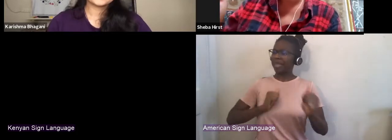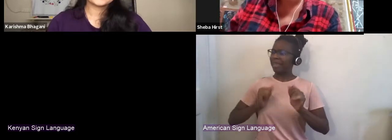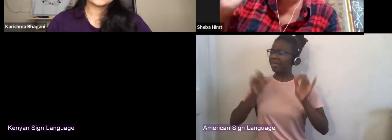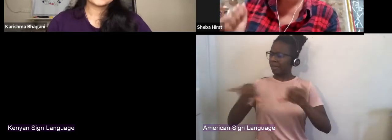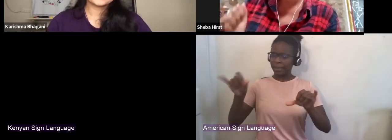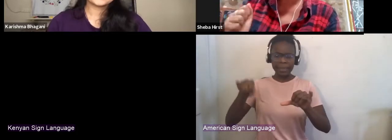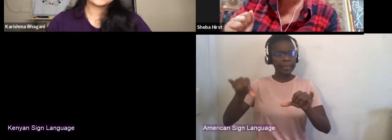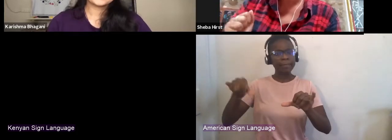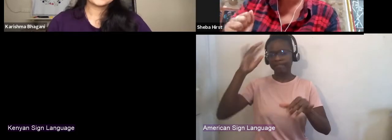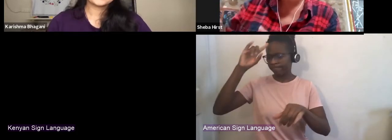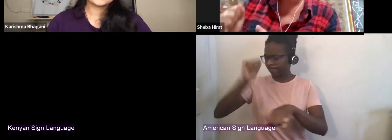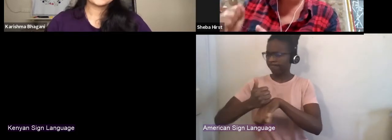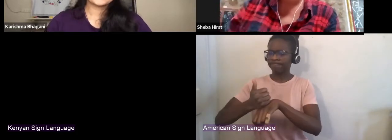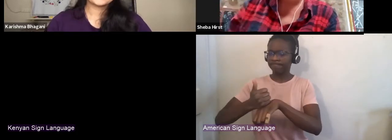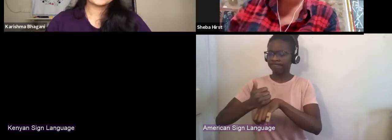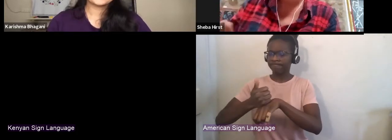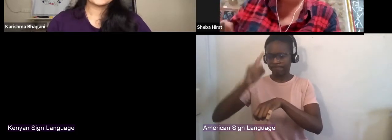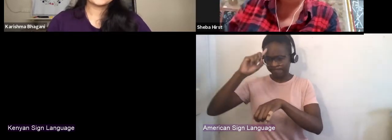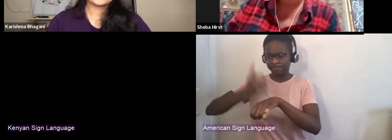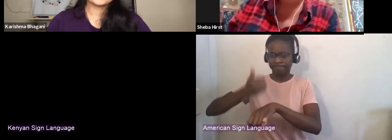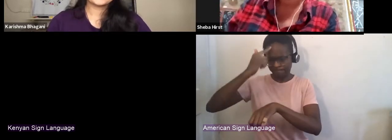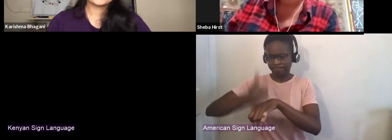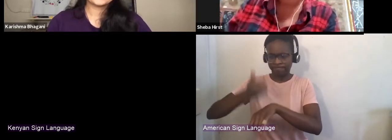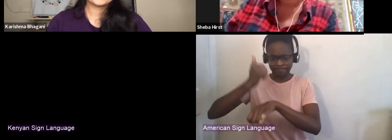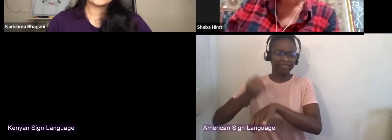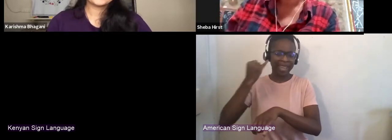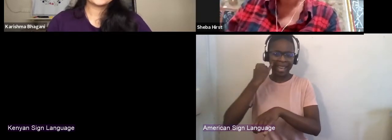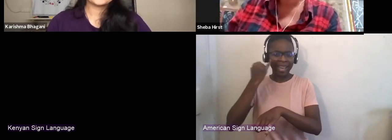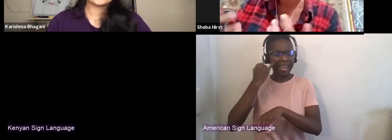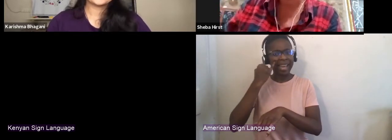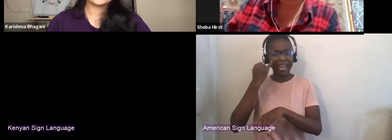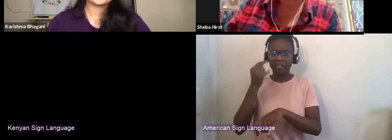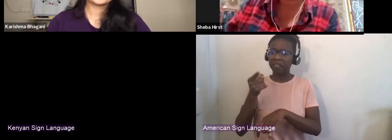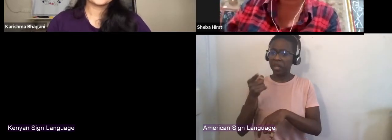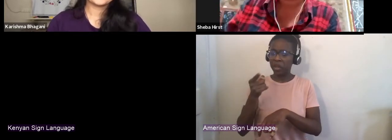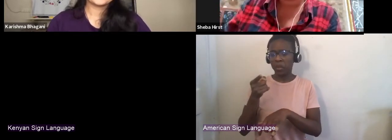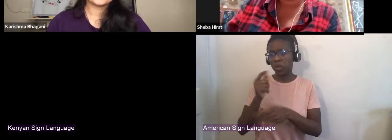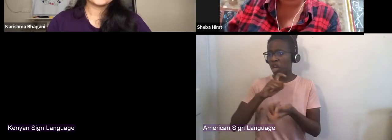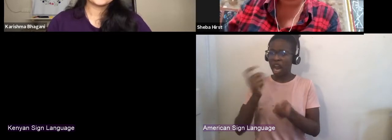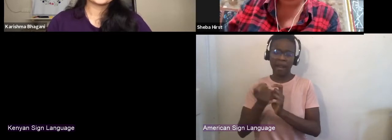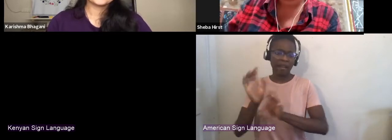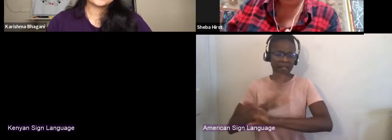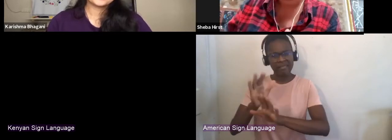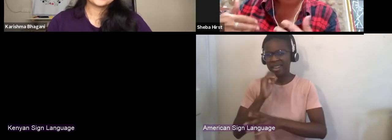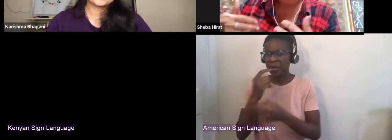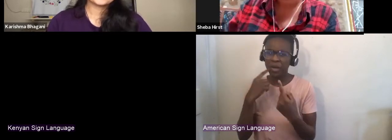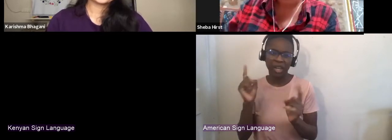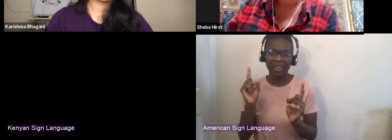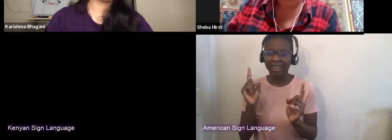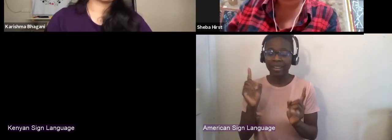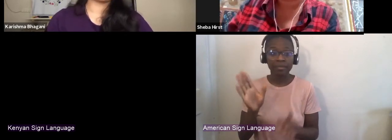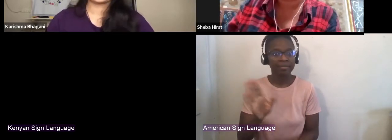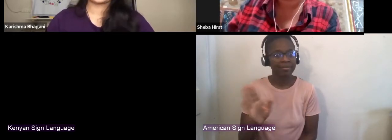and Sunday only audiences won't come on a Monday. And suddenly you're making self fulfilling prophecy,